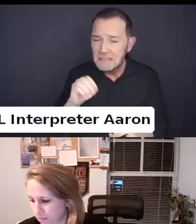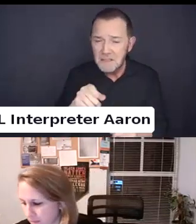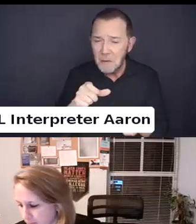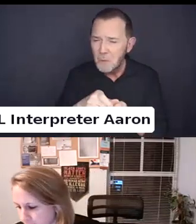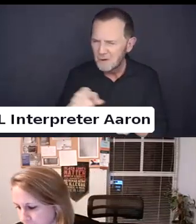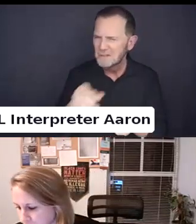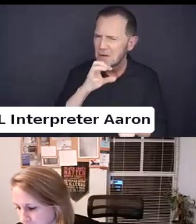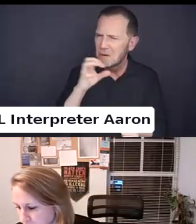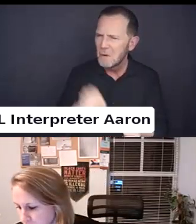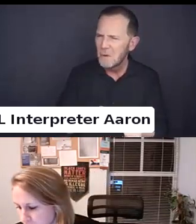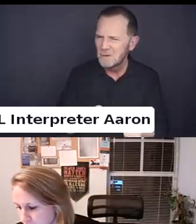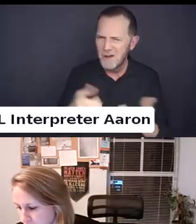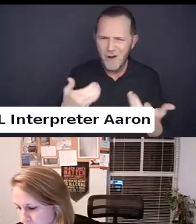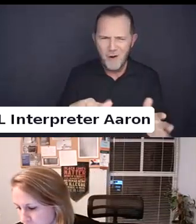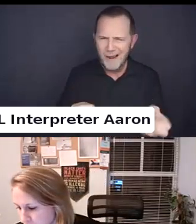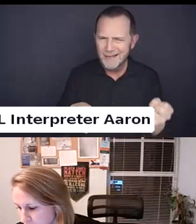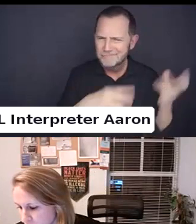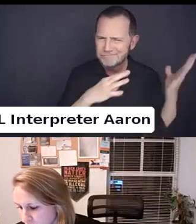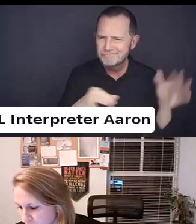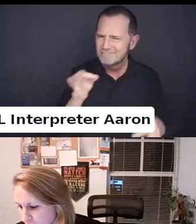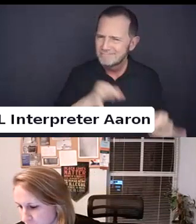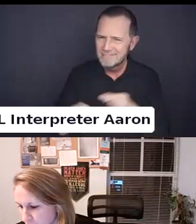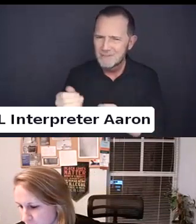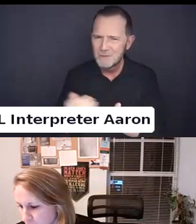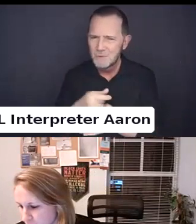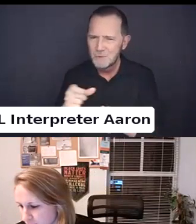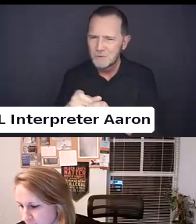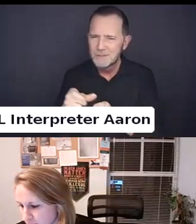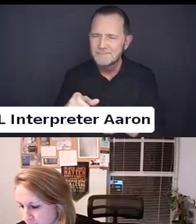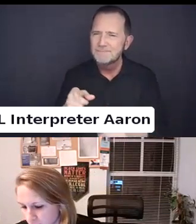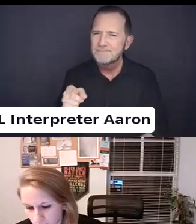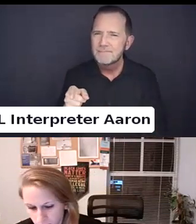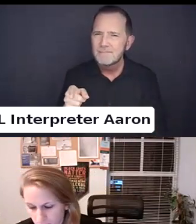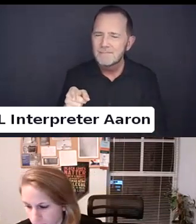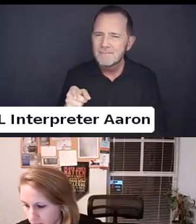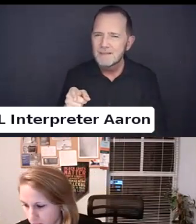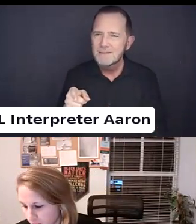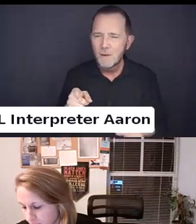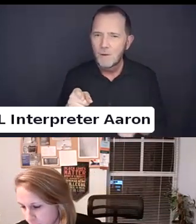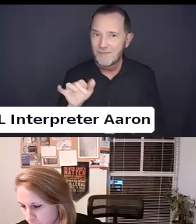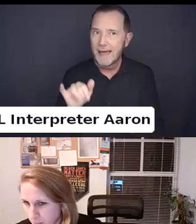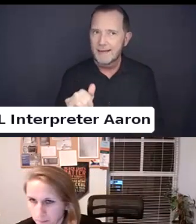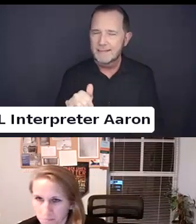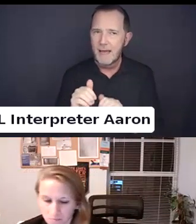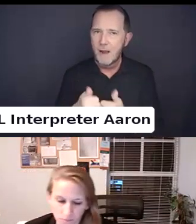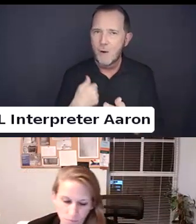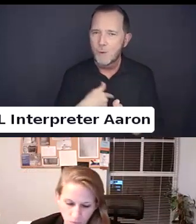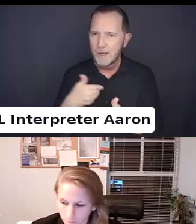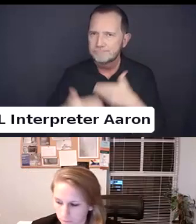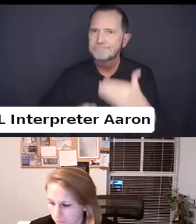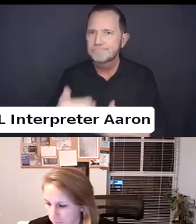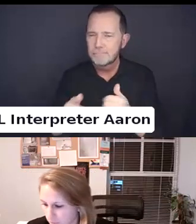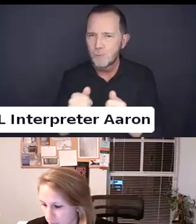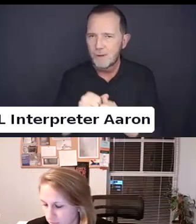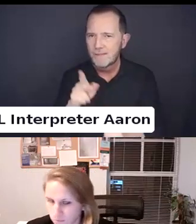I believe that's how it was allowed to proceed in the case that those terms that were excluded